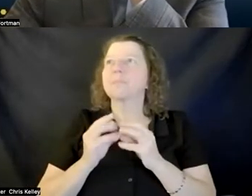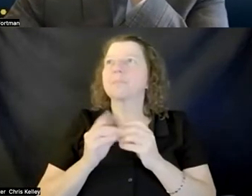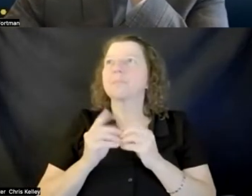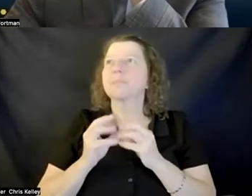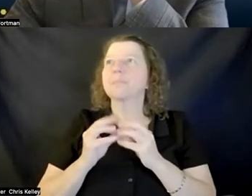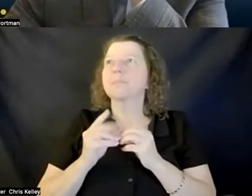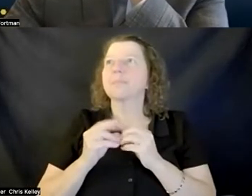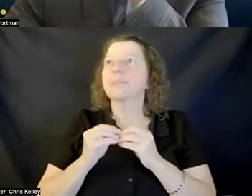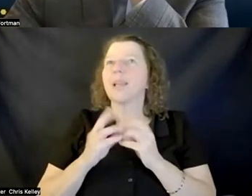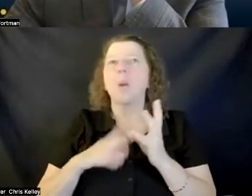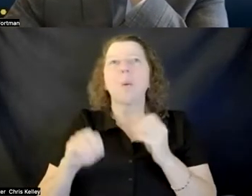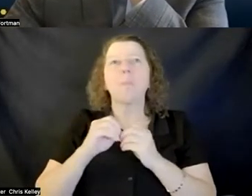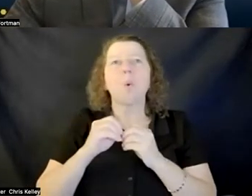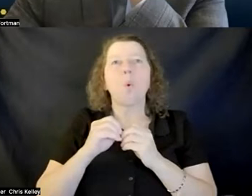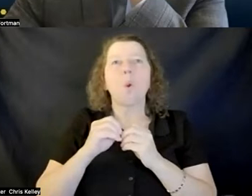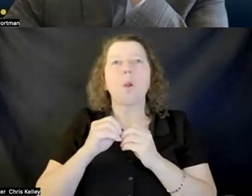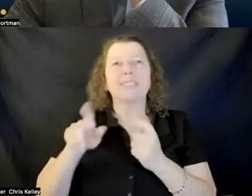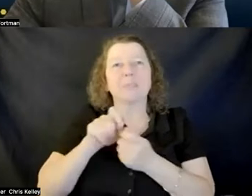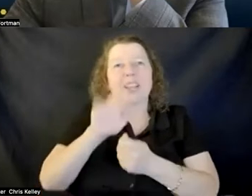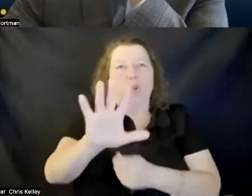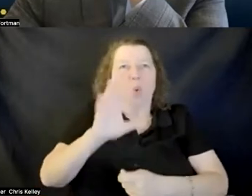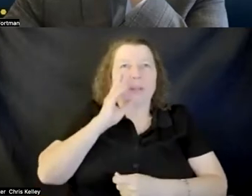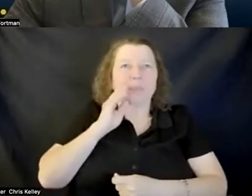that's that you've had experience with because you work a lot with our team on designing these